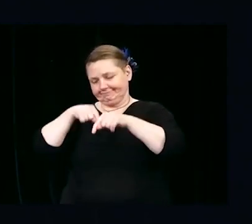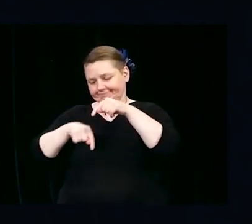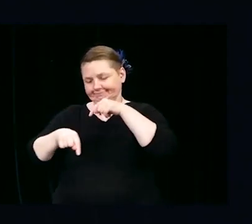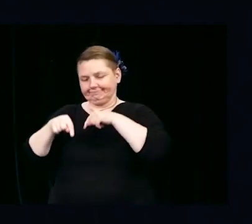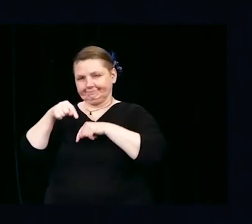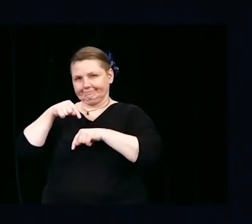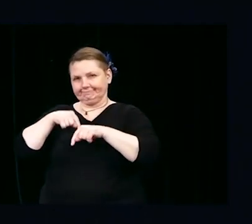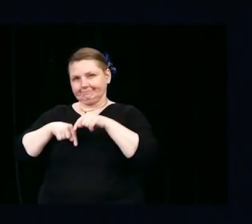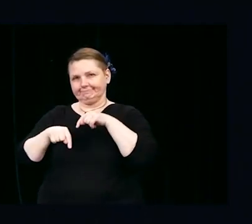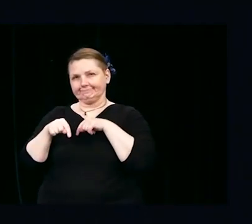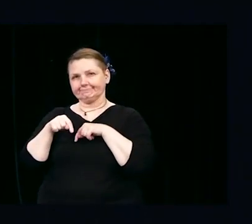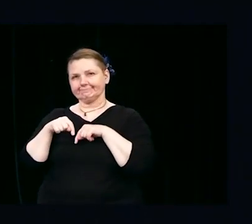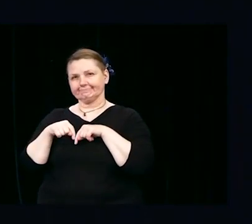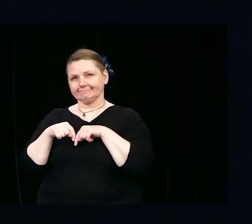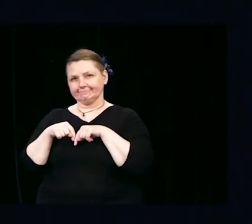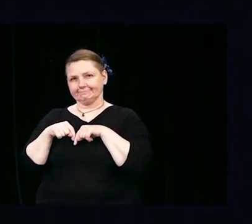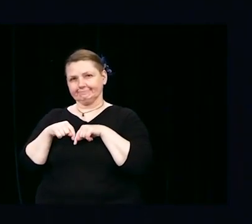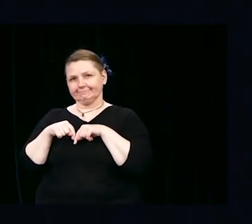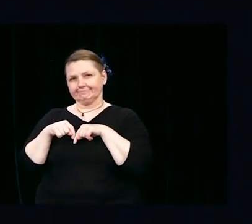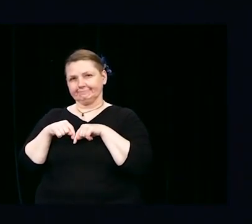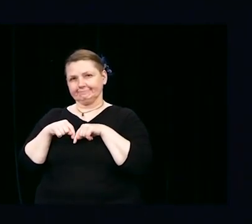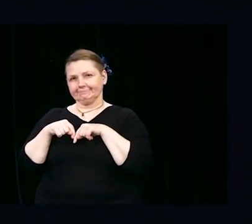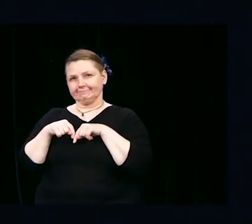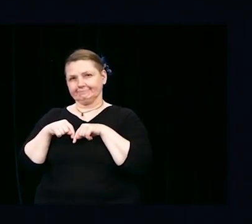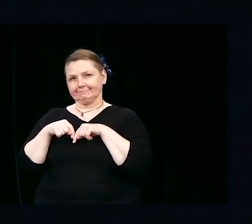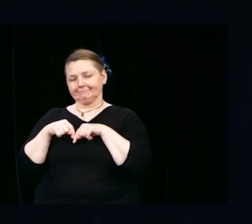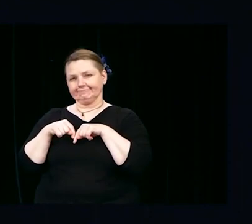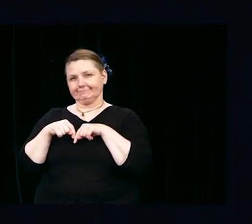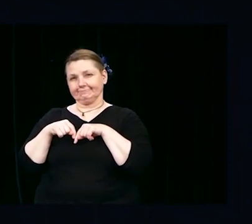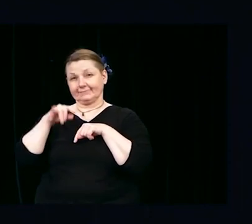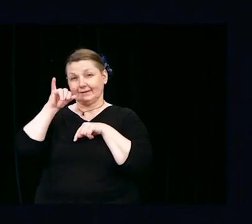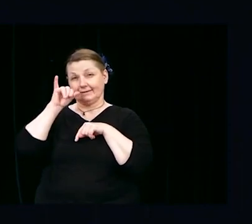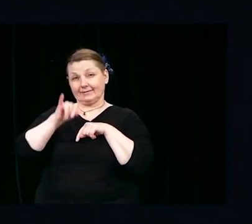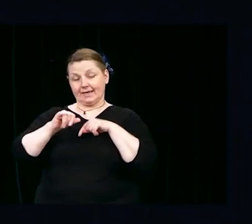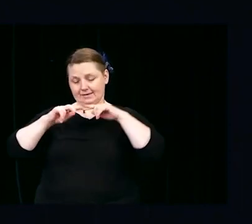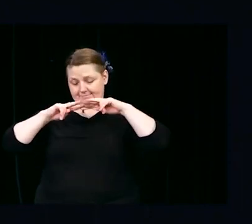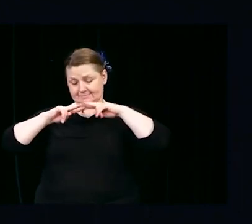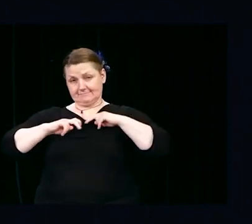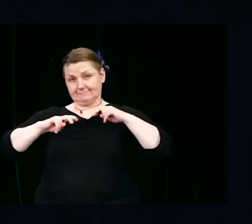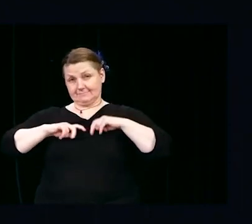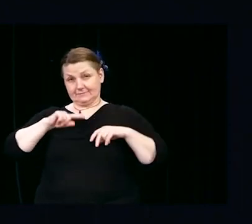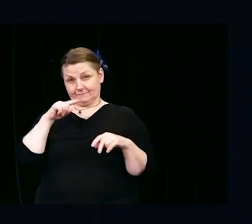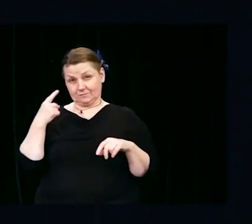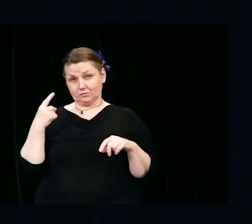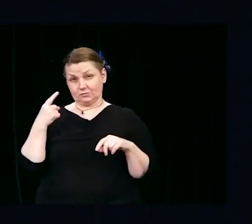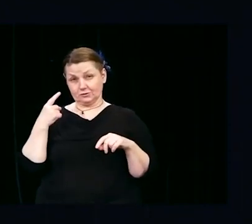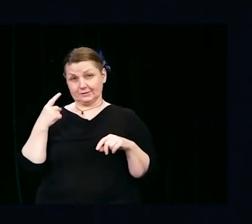poco a poco quienes son ustedes. As I often do in my classroom